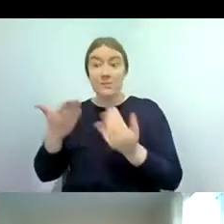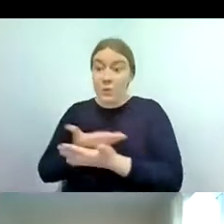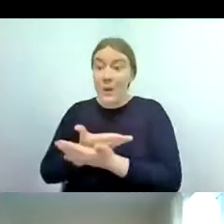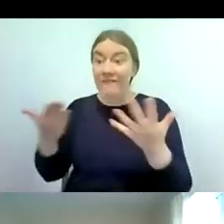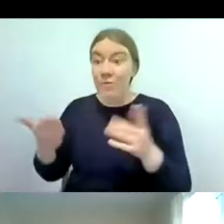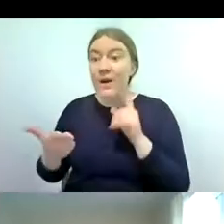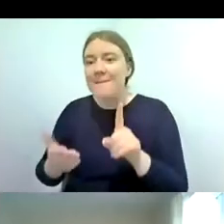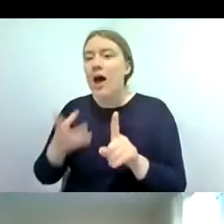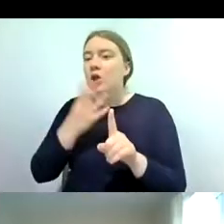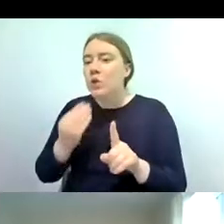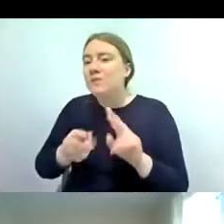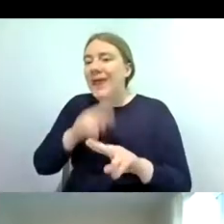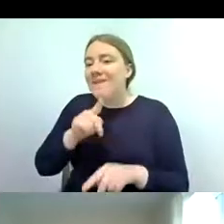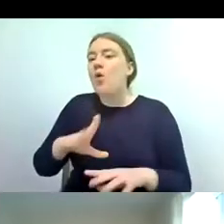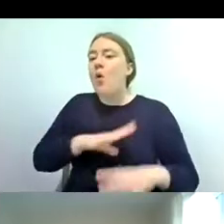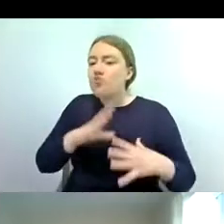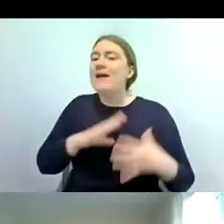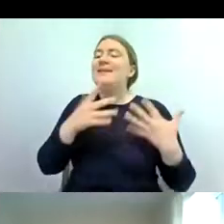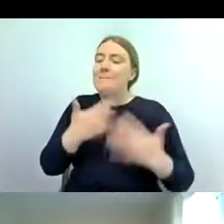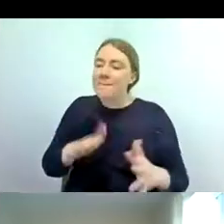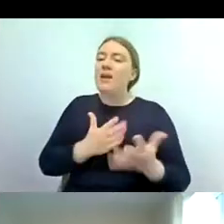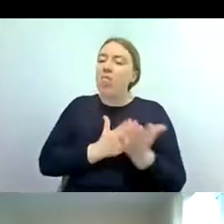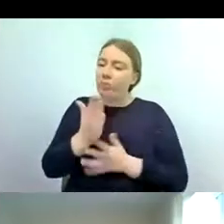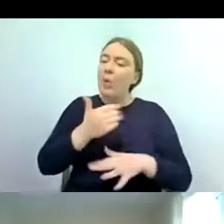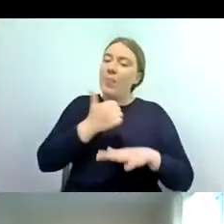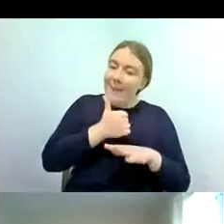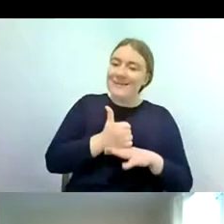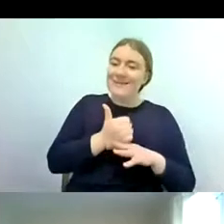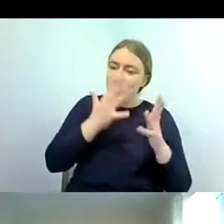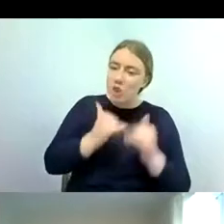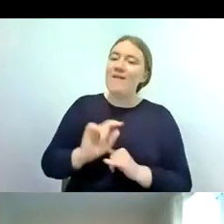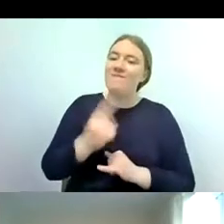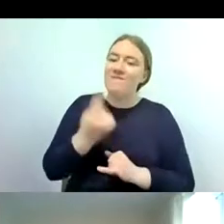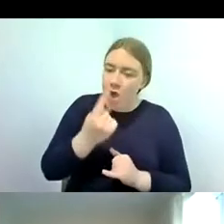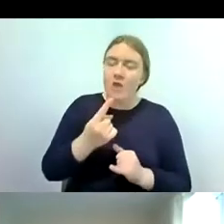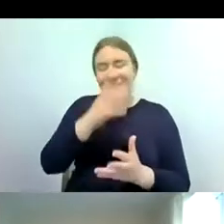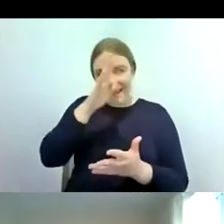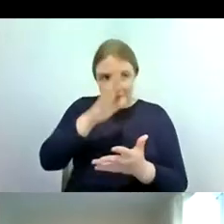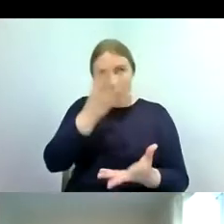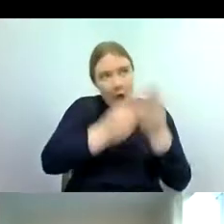got some of the other riverfly experience before heading onto this it's a little bit more technical